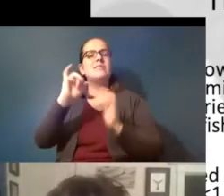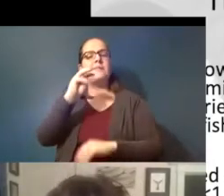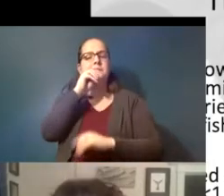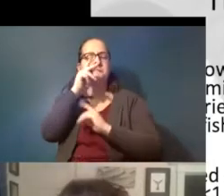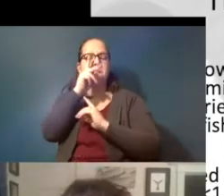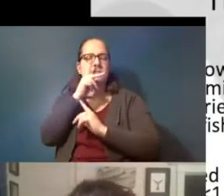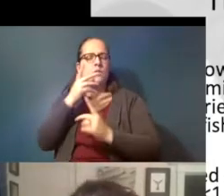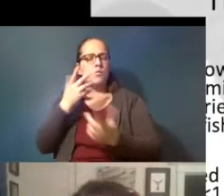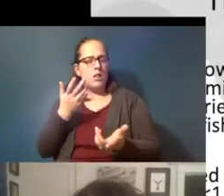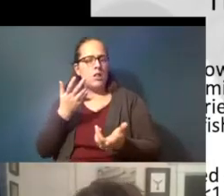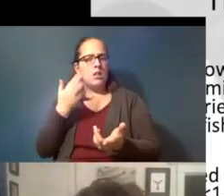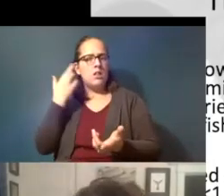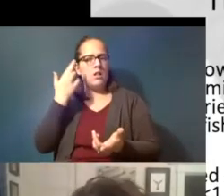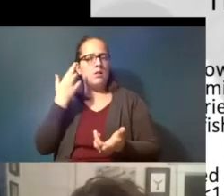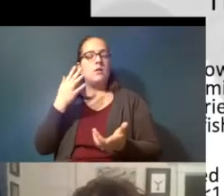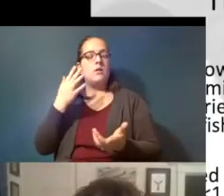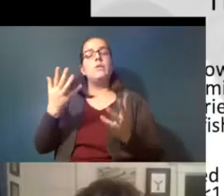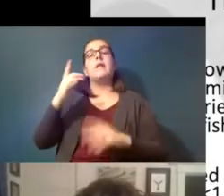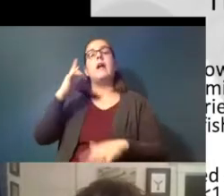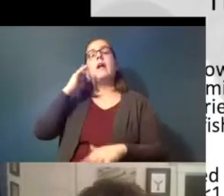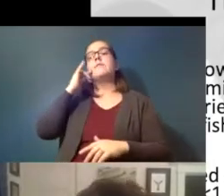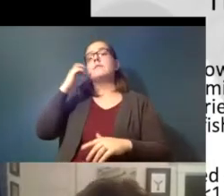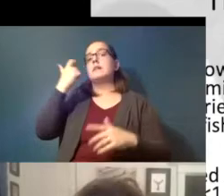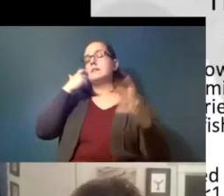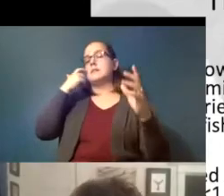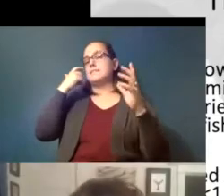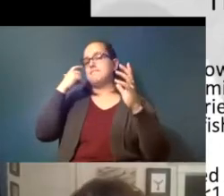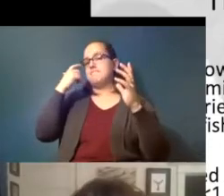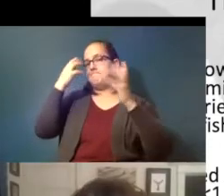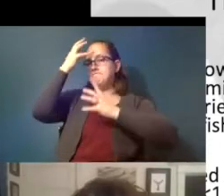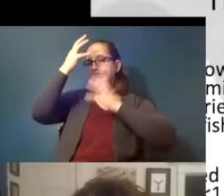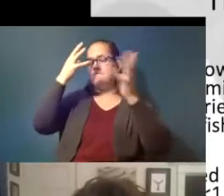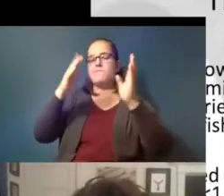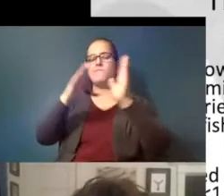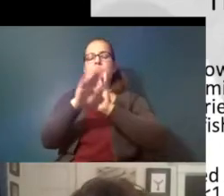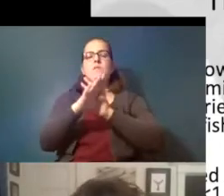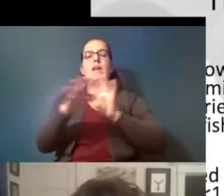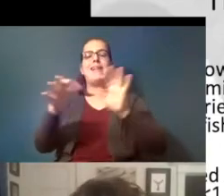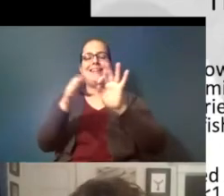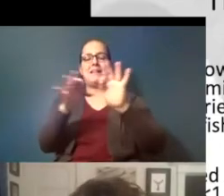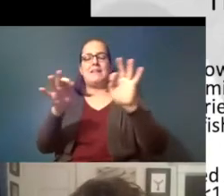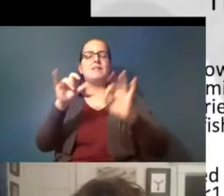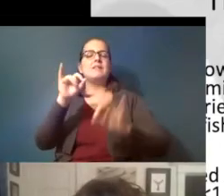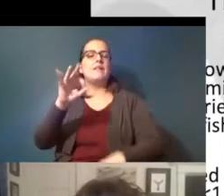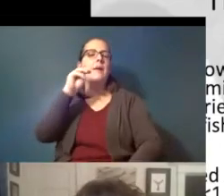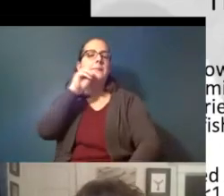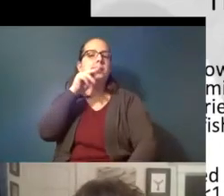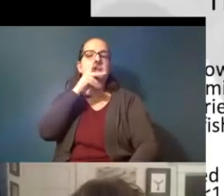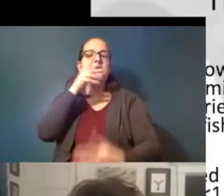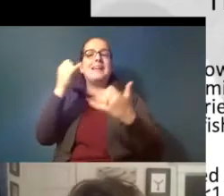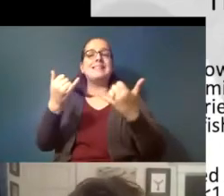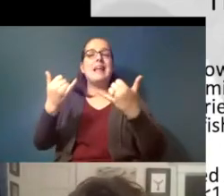um well california has come up with a definition of microplastics which now includes tire war